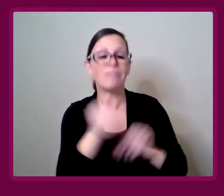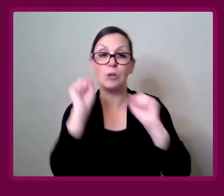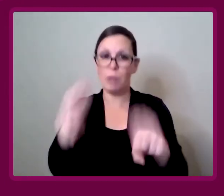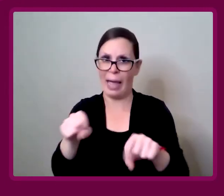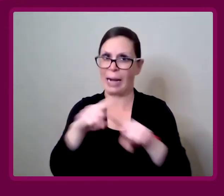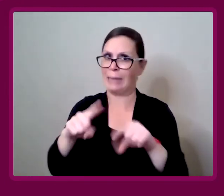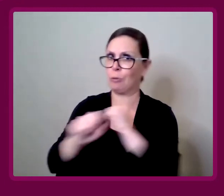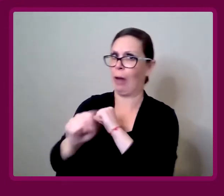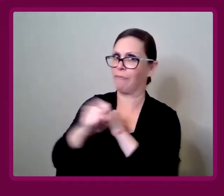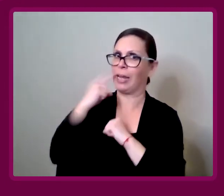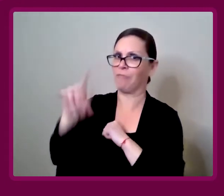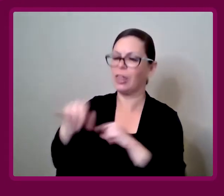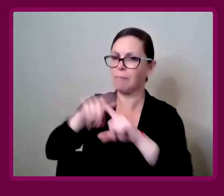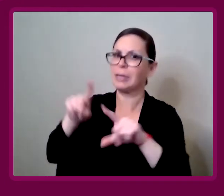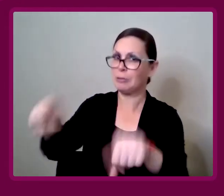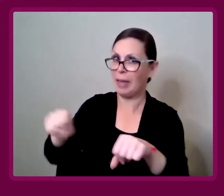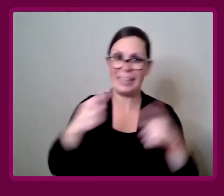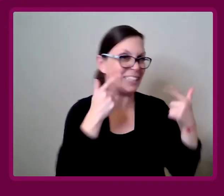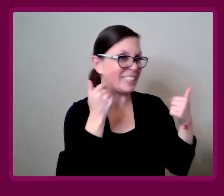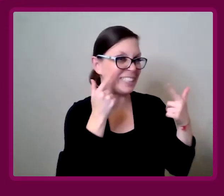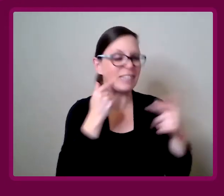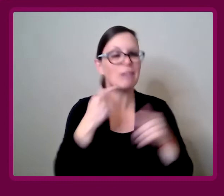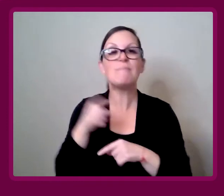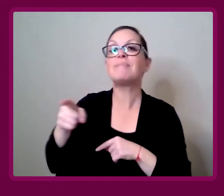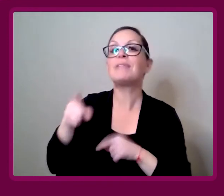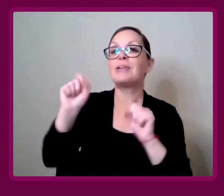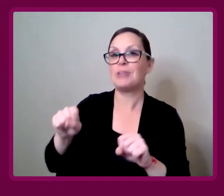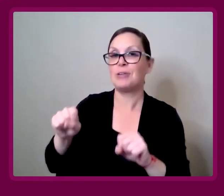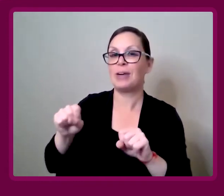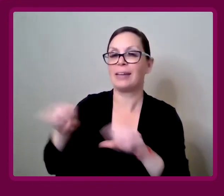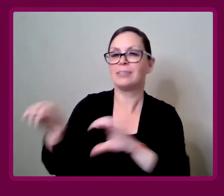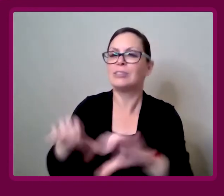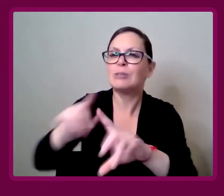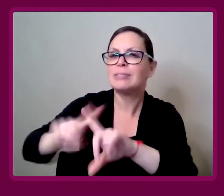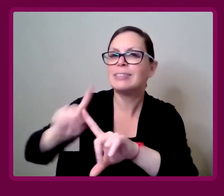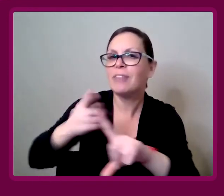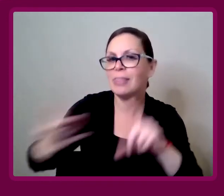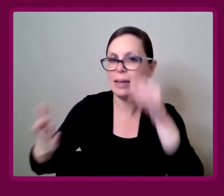There's different ways you can do it.